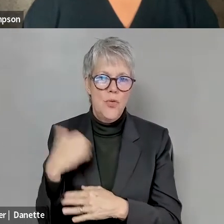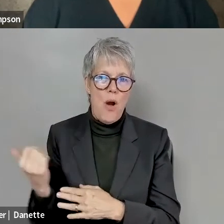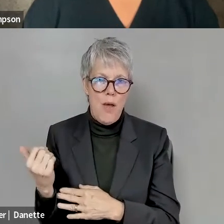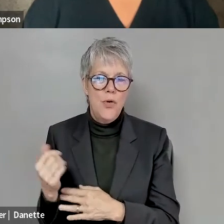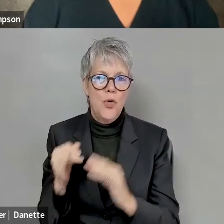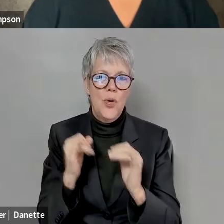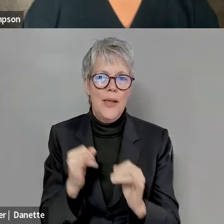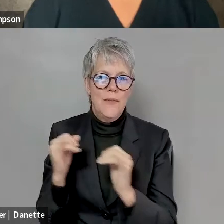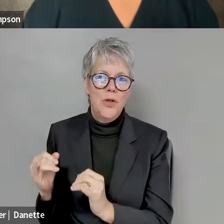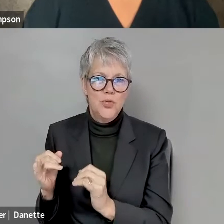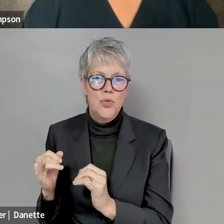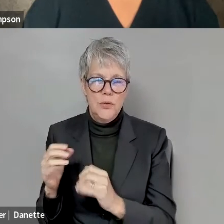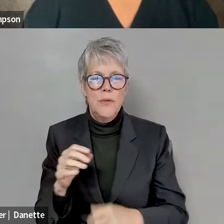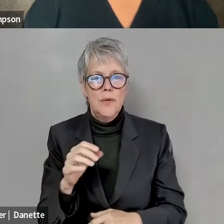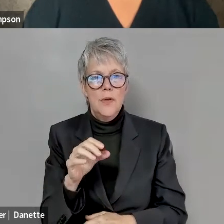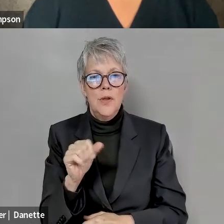Michael Smith: So it just